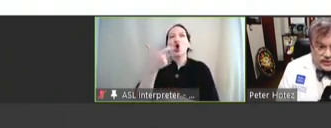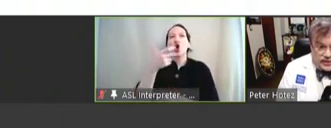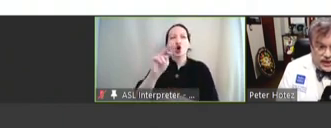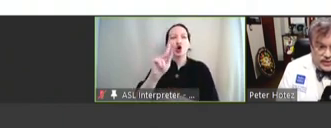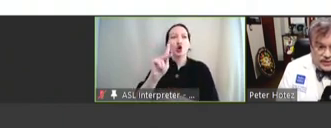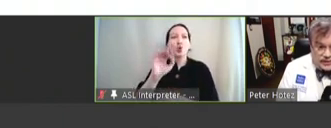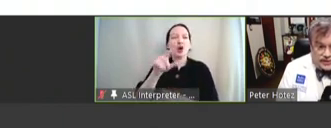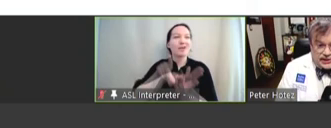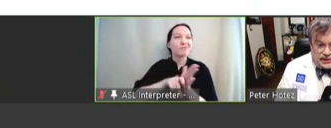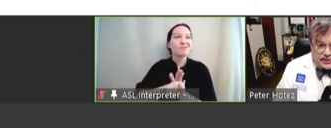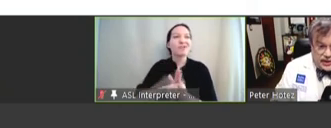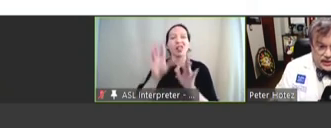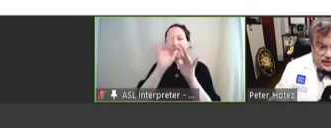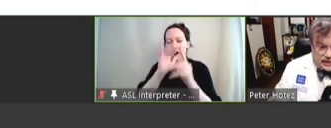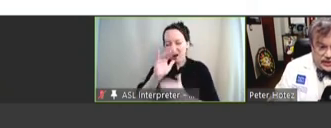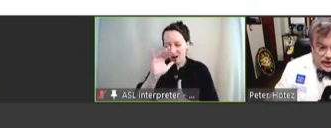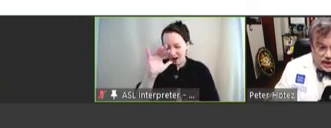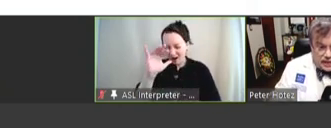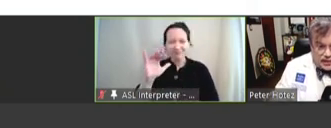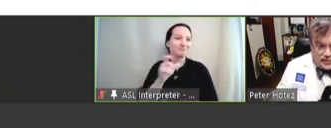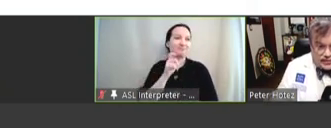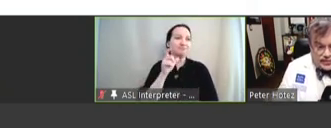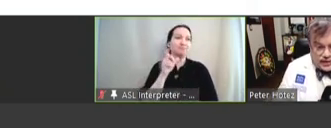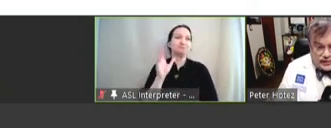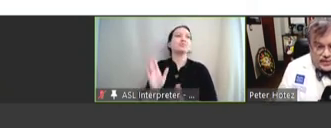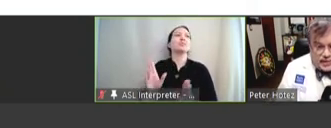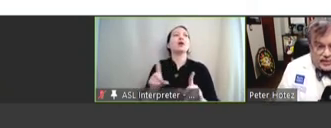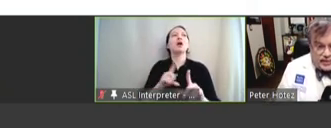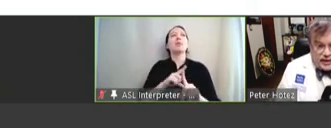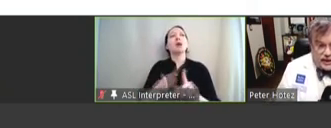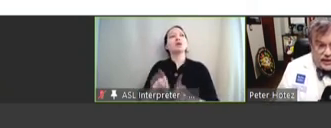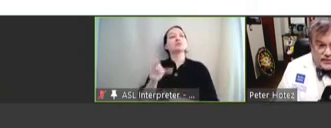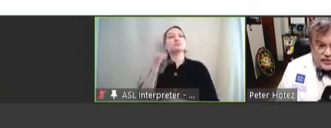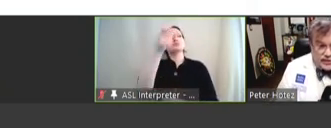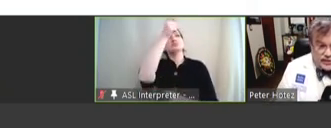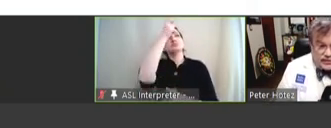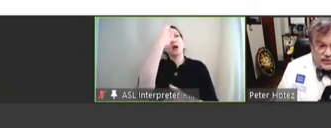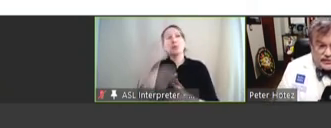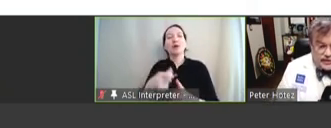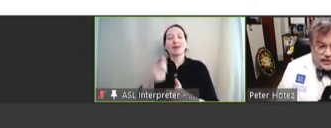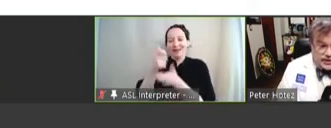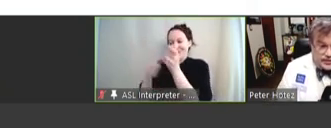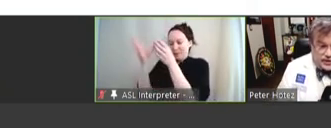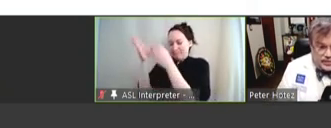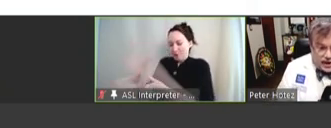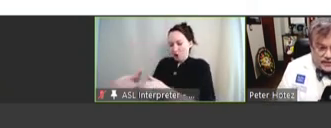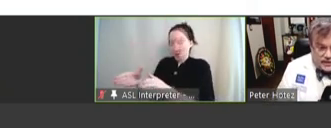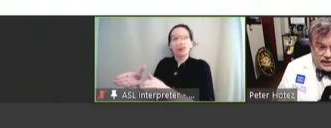or scabies or schistosomiasis, but try to remember that every person who lives in extreme poverty,